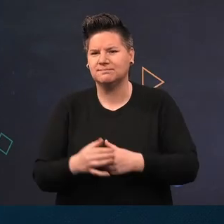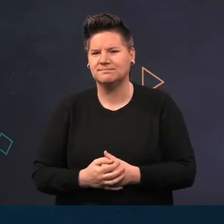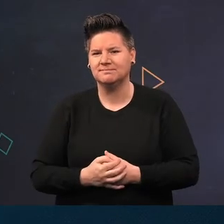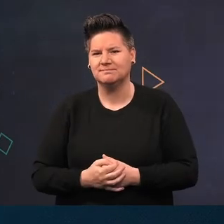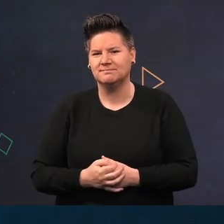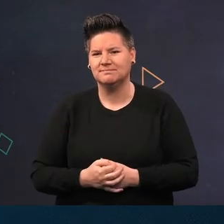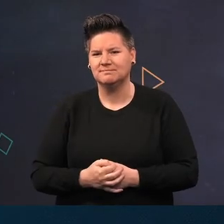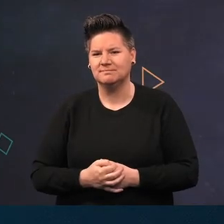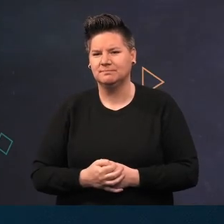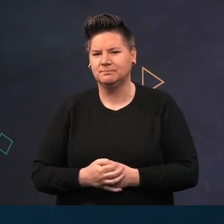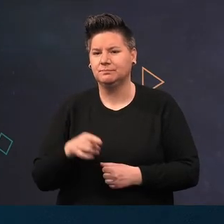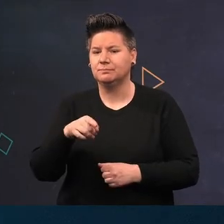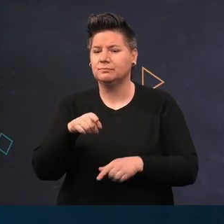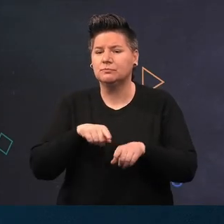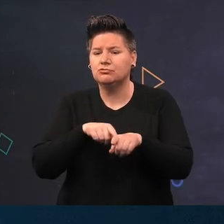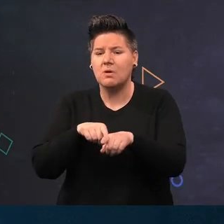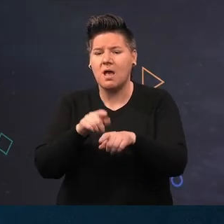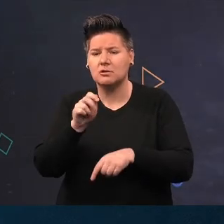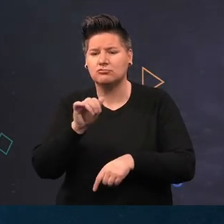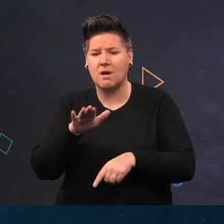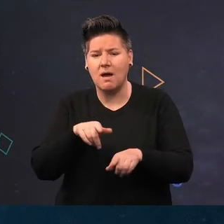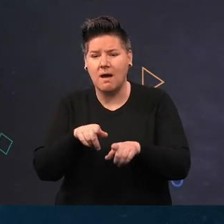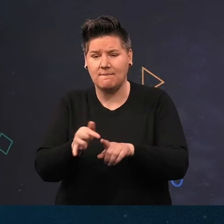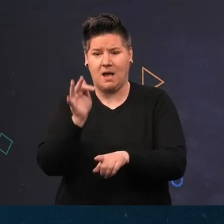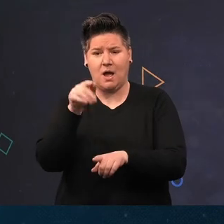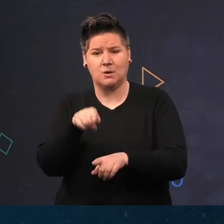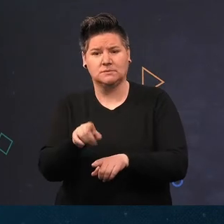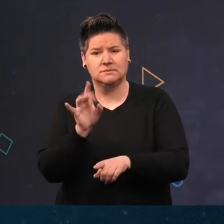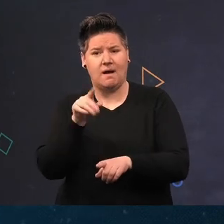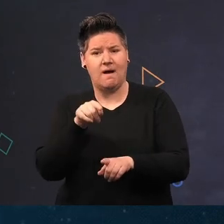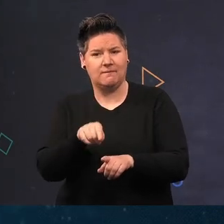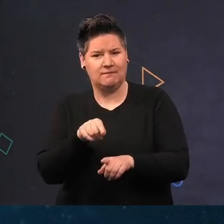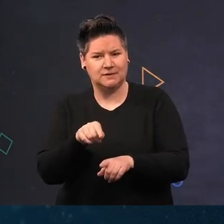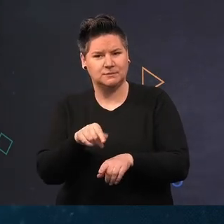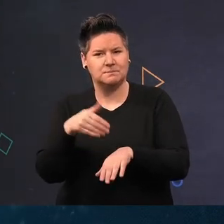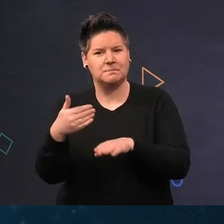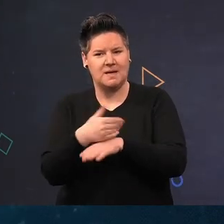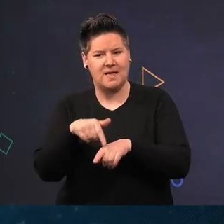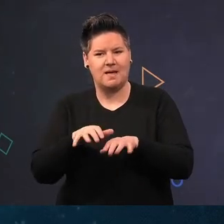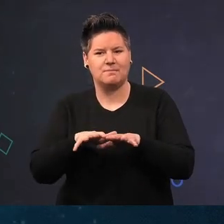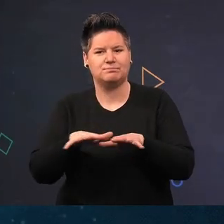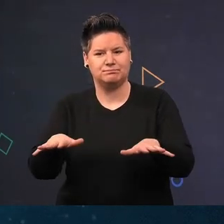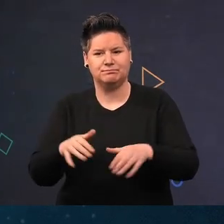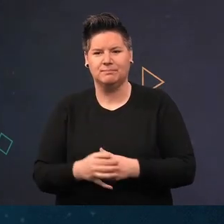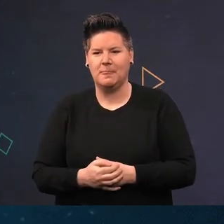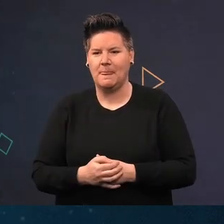as we followed the trail we found it was actually caused by a starfish, in this case not the common starfish